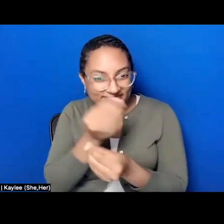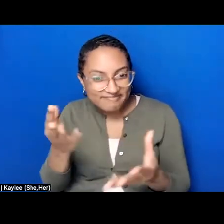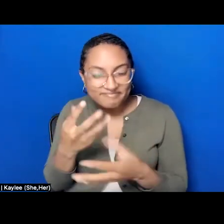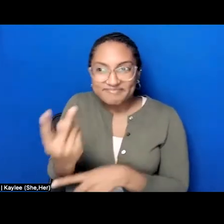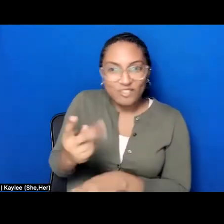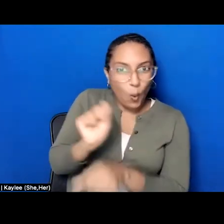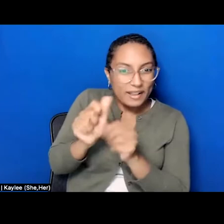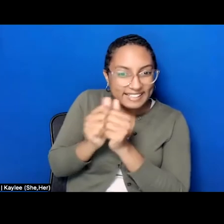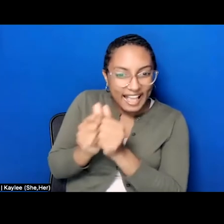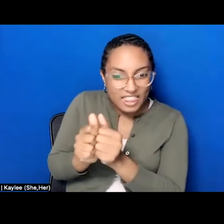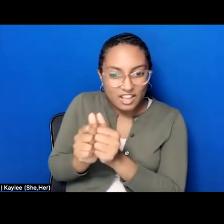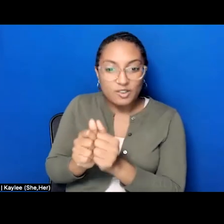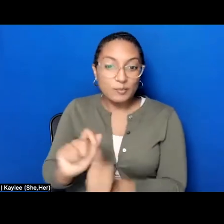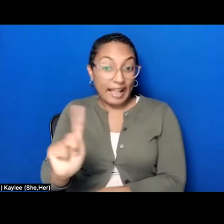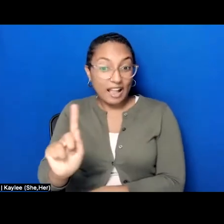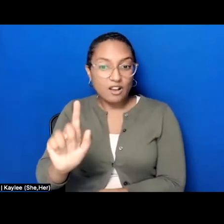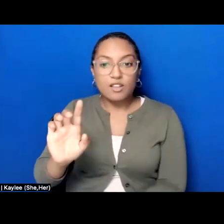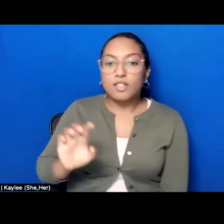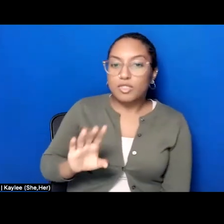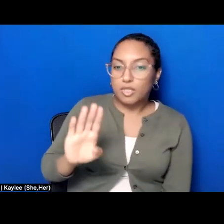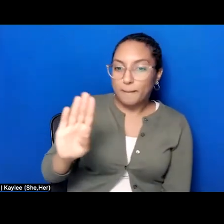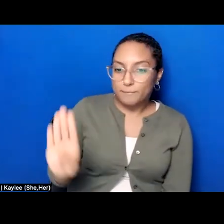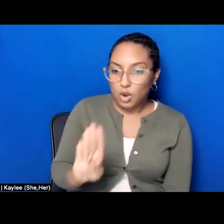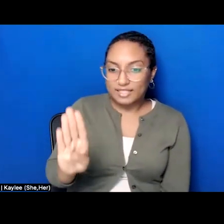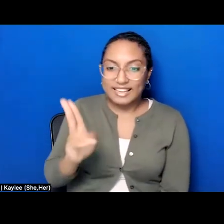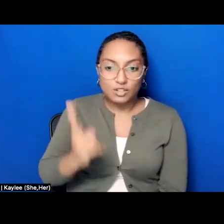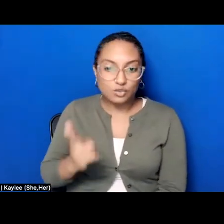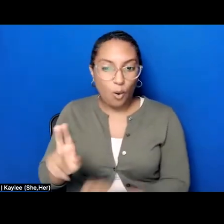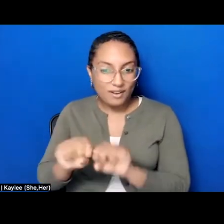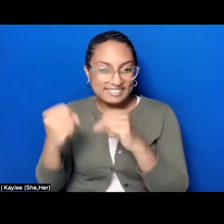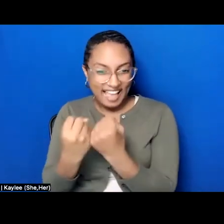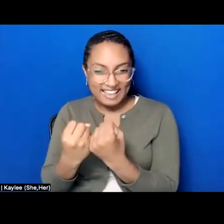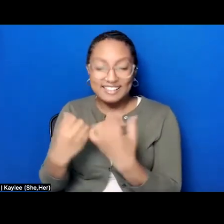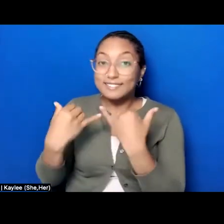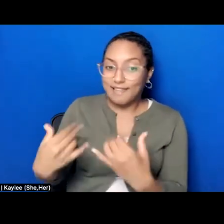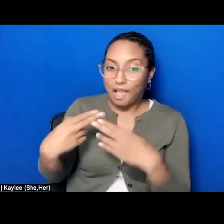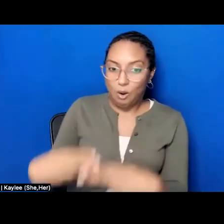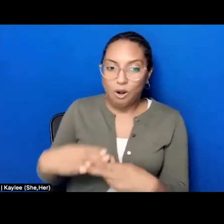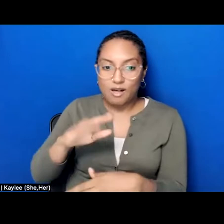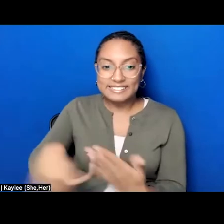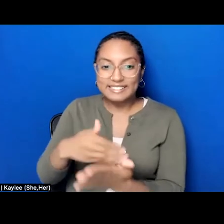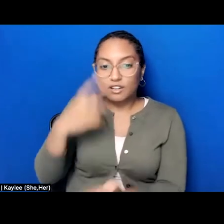now the Center for Brooklyn History, where I was President and Zaheer was oral historian.